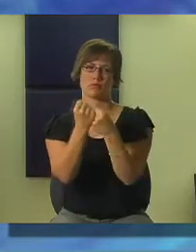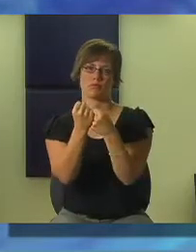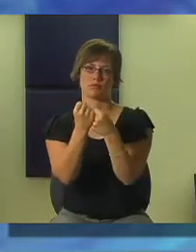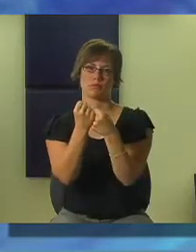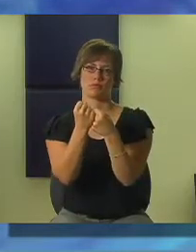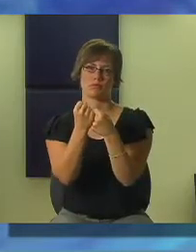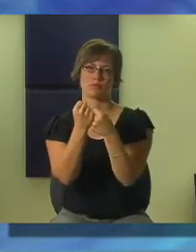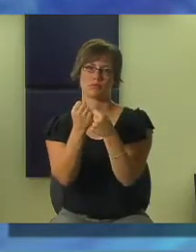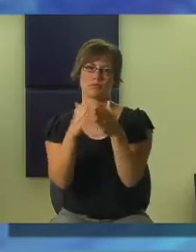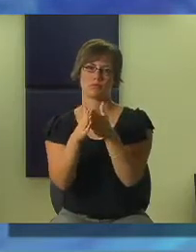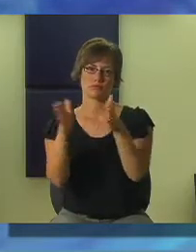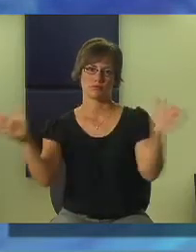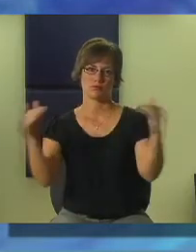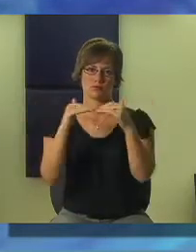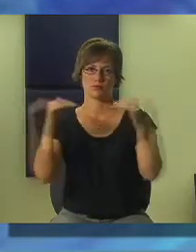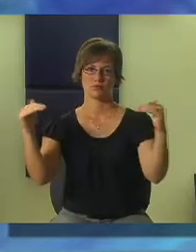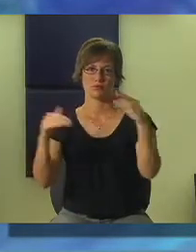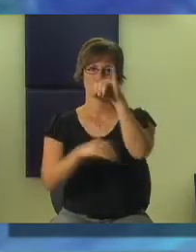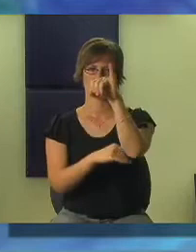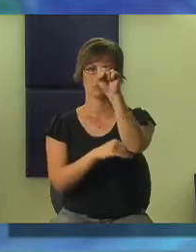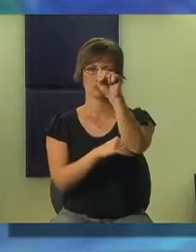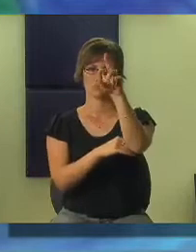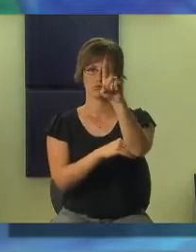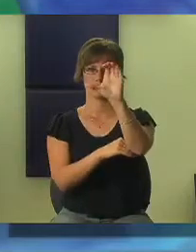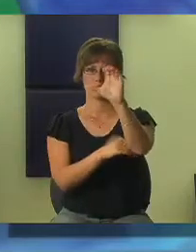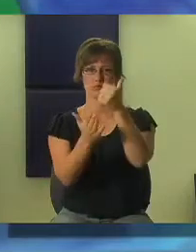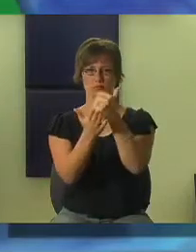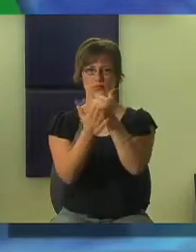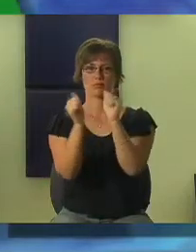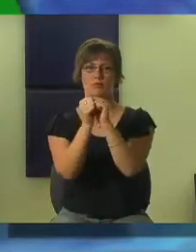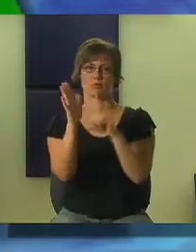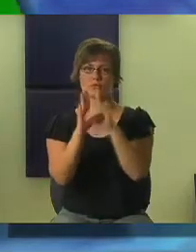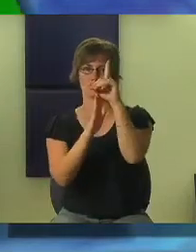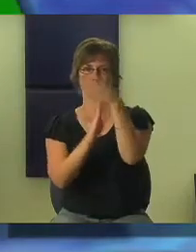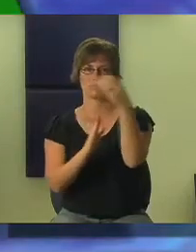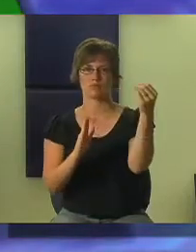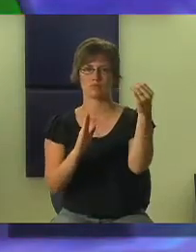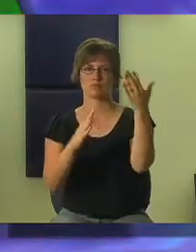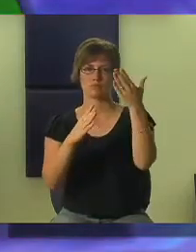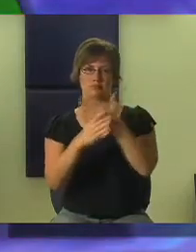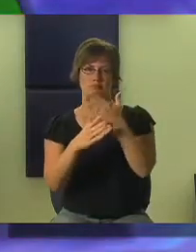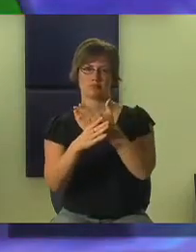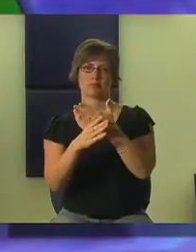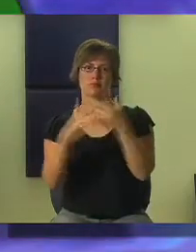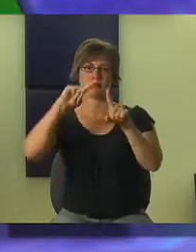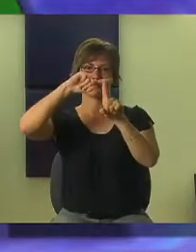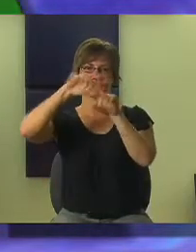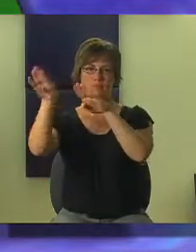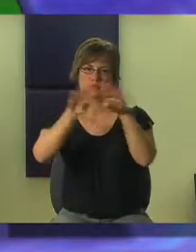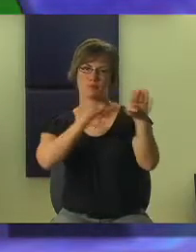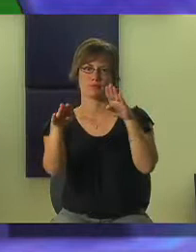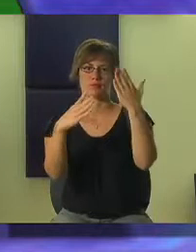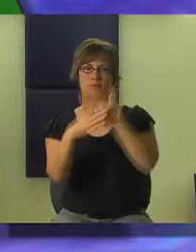At the Universal Level, ISRC provides assistance with development and implementation of Positive